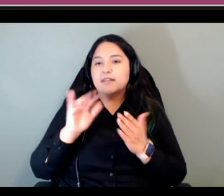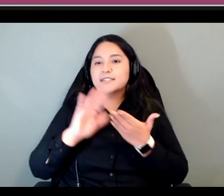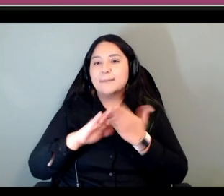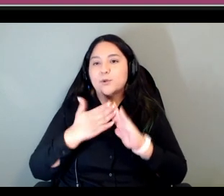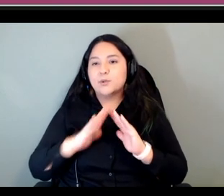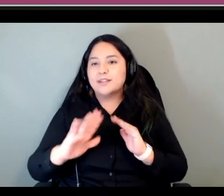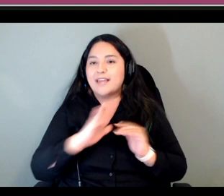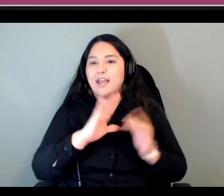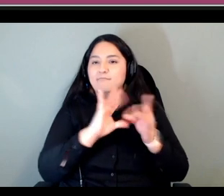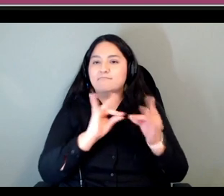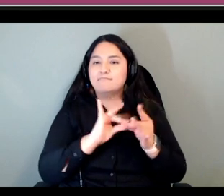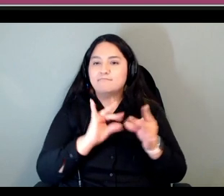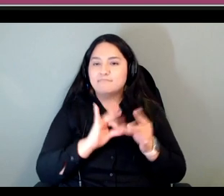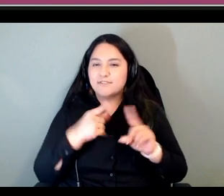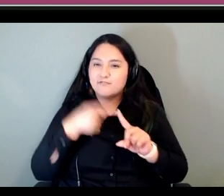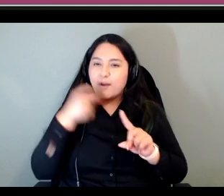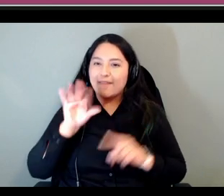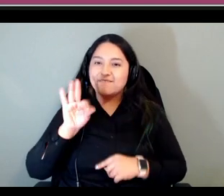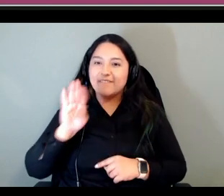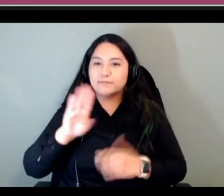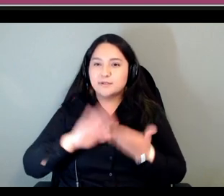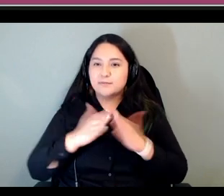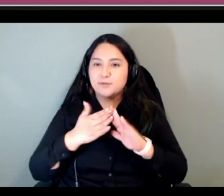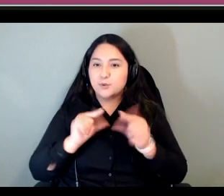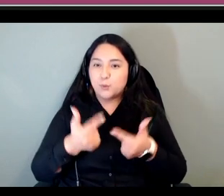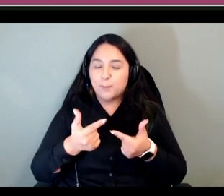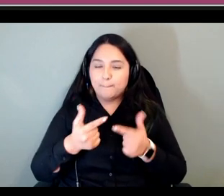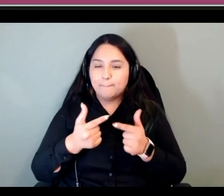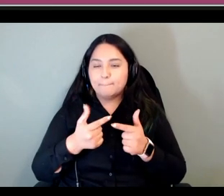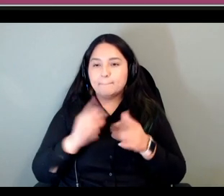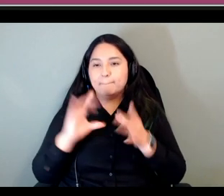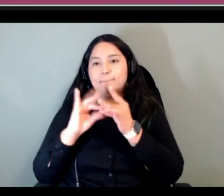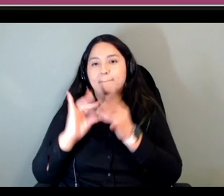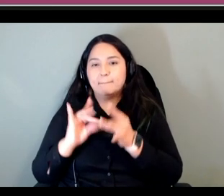course and you can see some of the things we've highlighted some of the things that